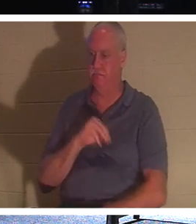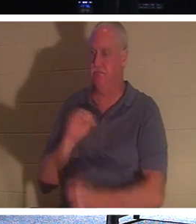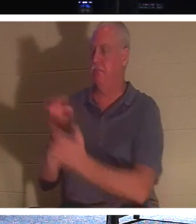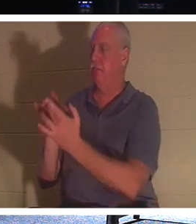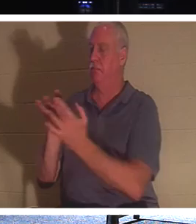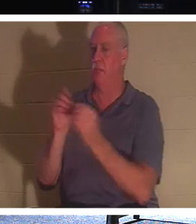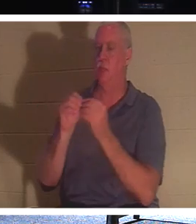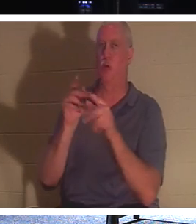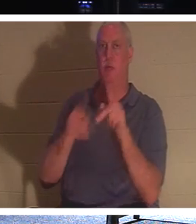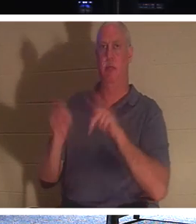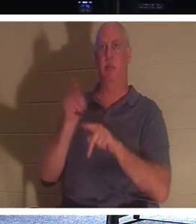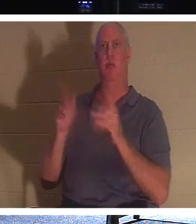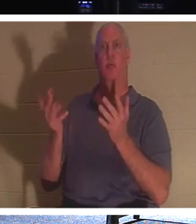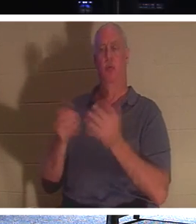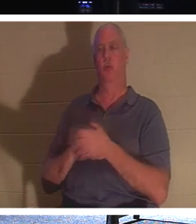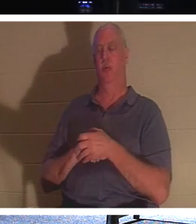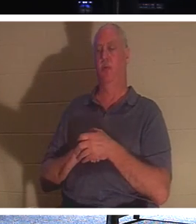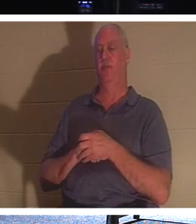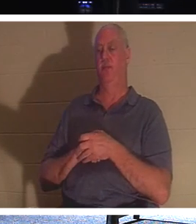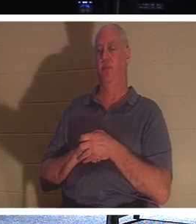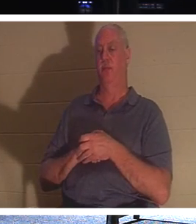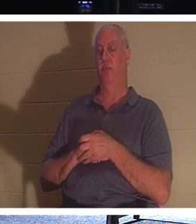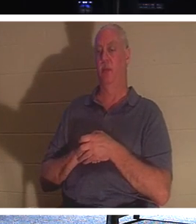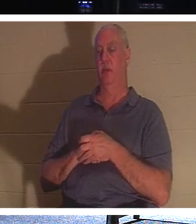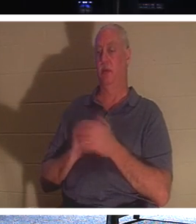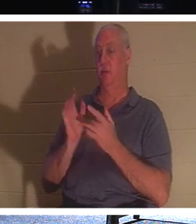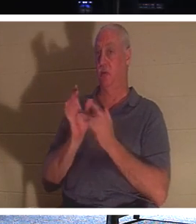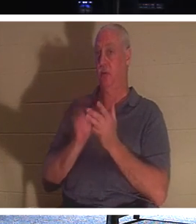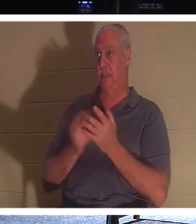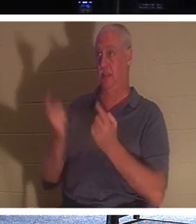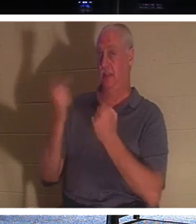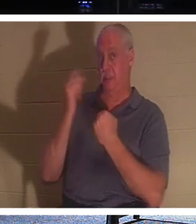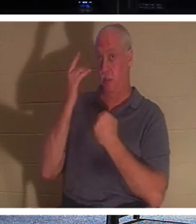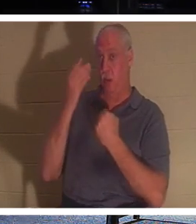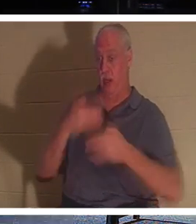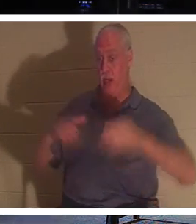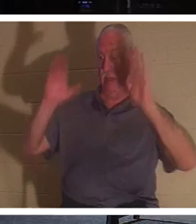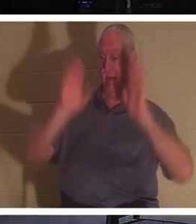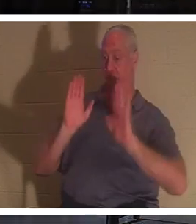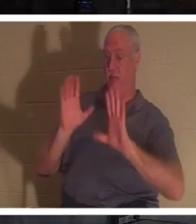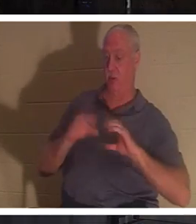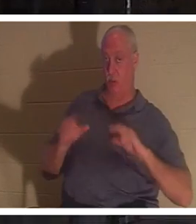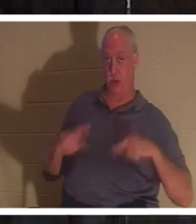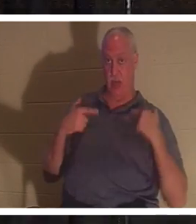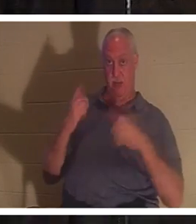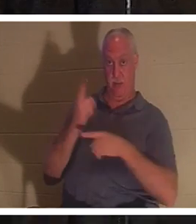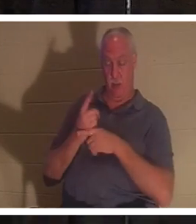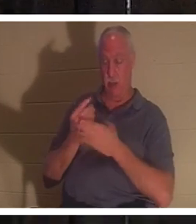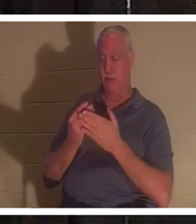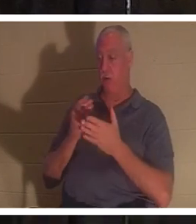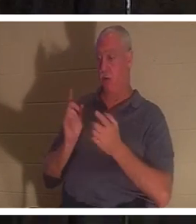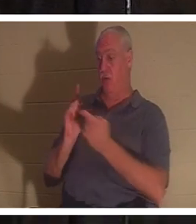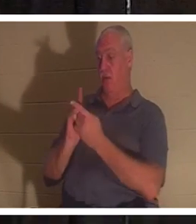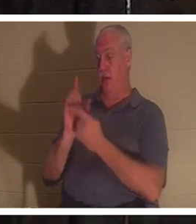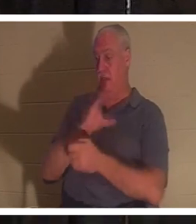about life. Jesus came to give us life right? Before you met Jesus Christ, you were dead in your